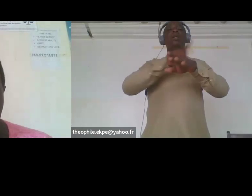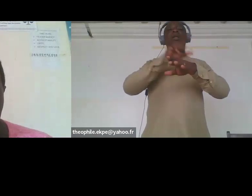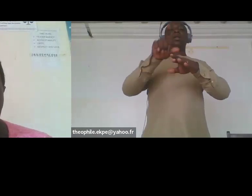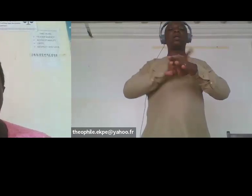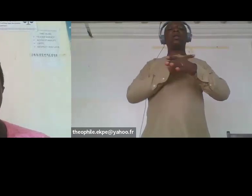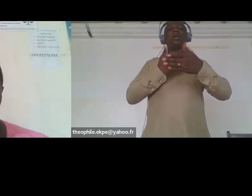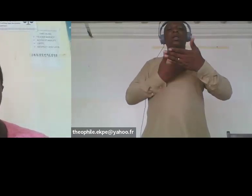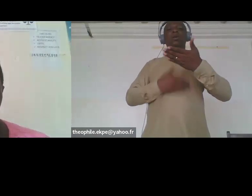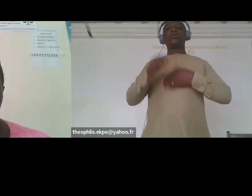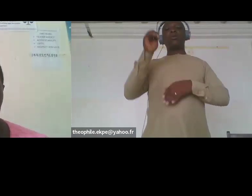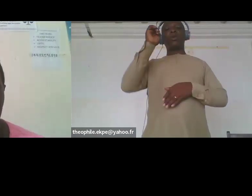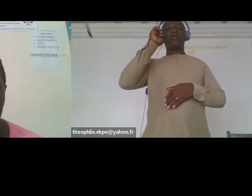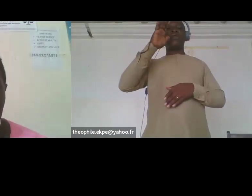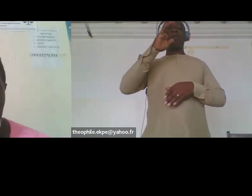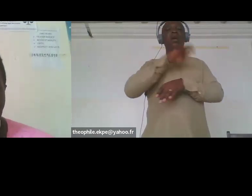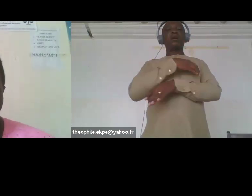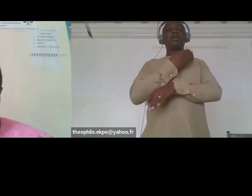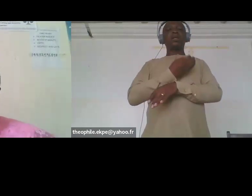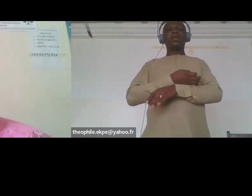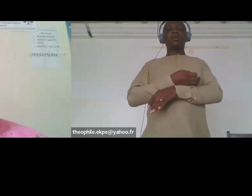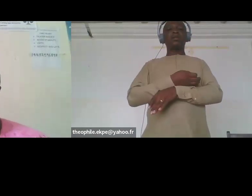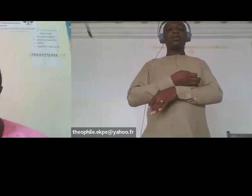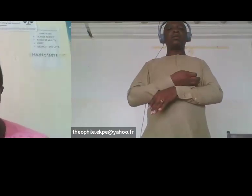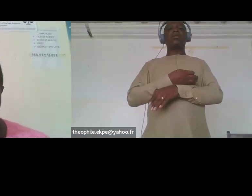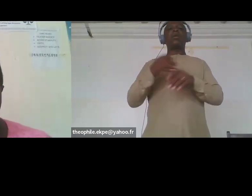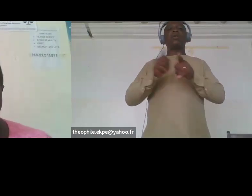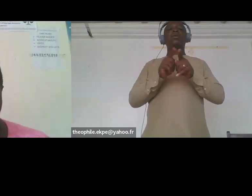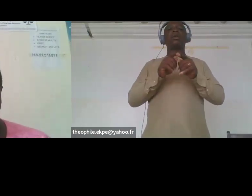disabilities the wheelchairs for the easy